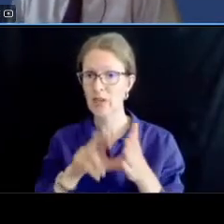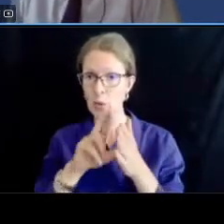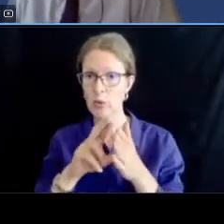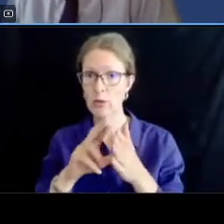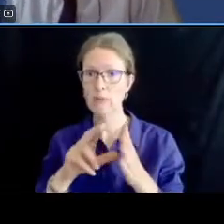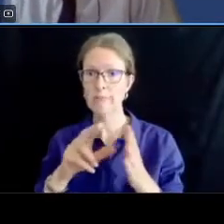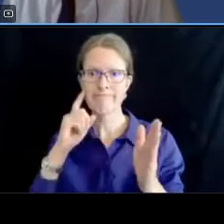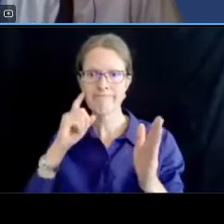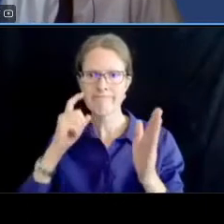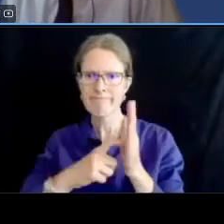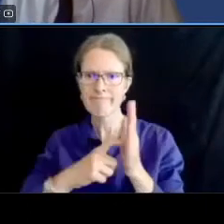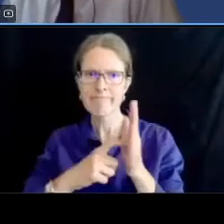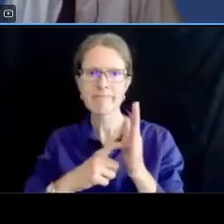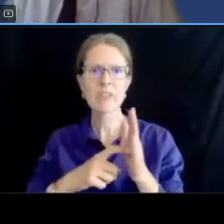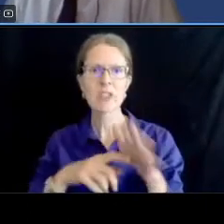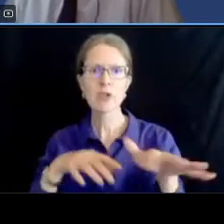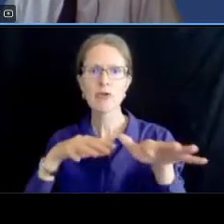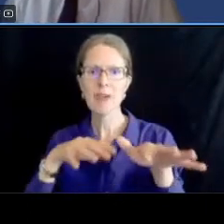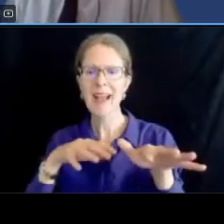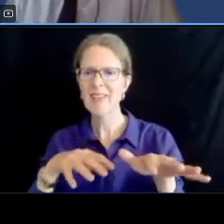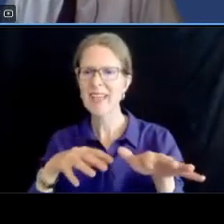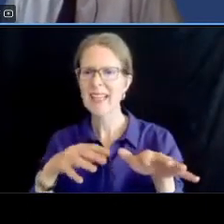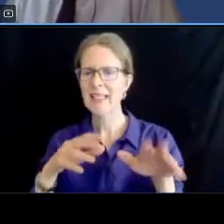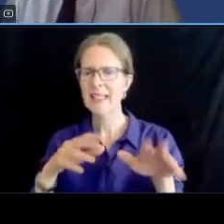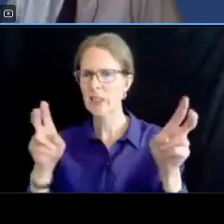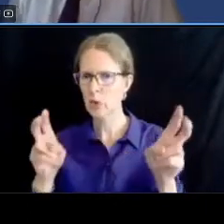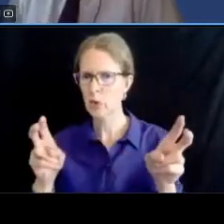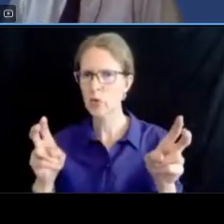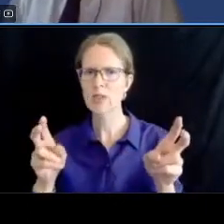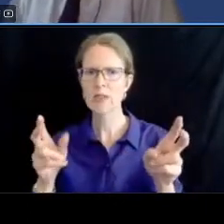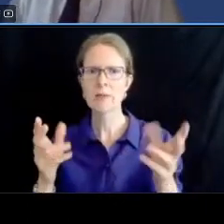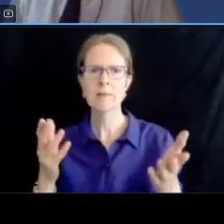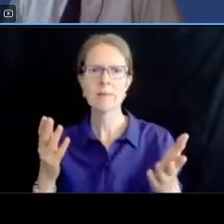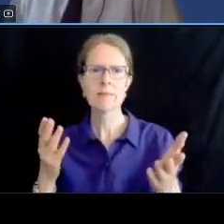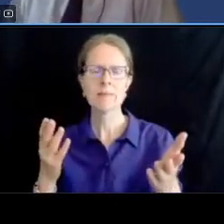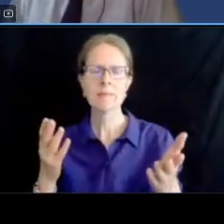to traffic calming solutions based on observations of cut through traffic